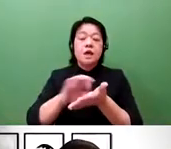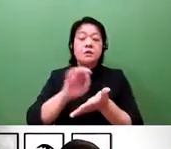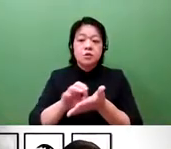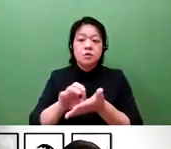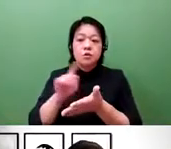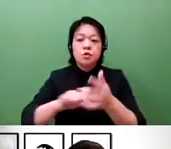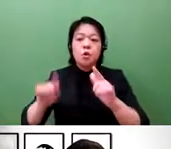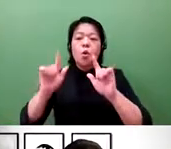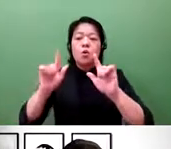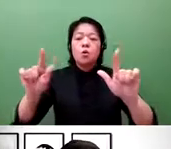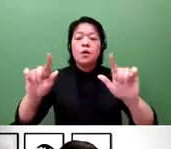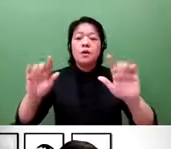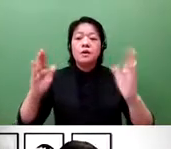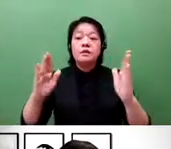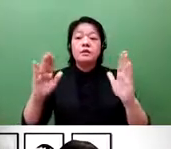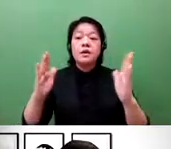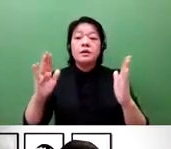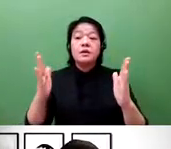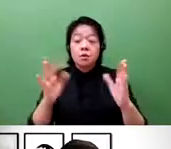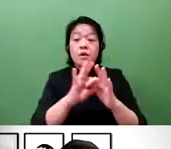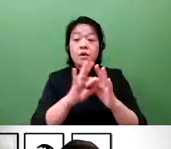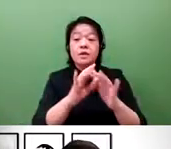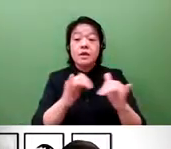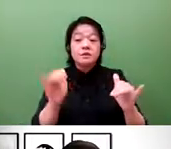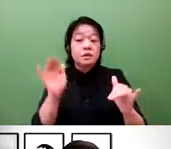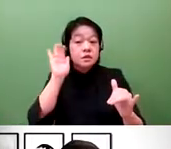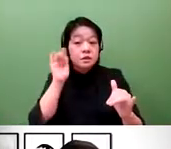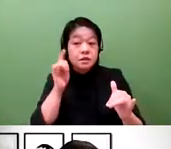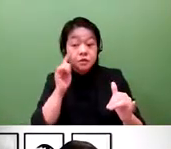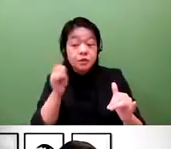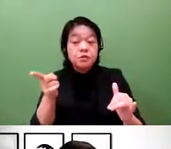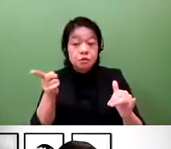And hence, the use of rights are generally not disclosed.